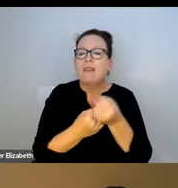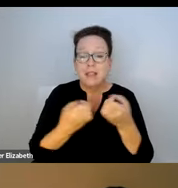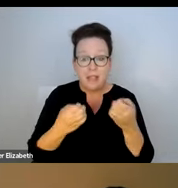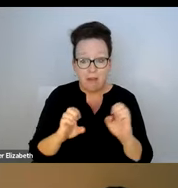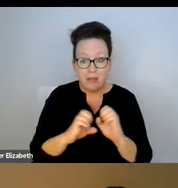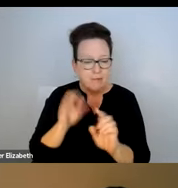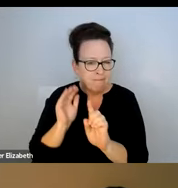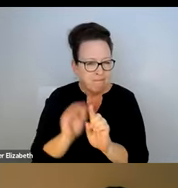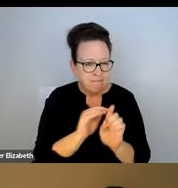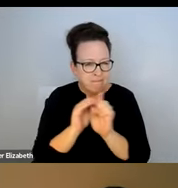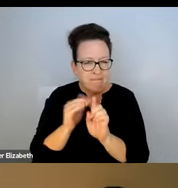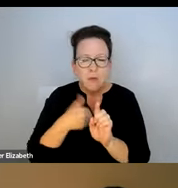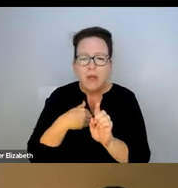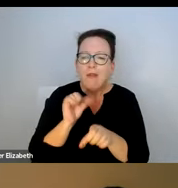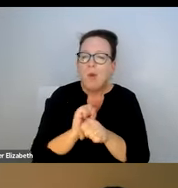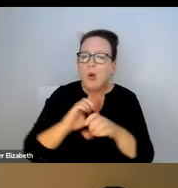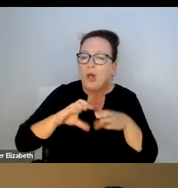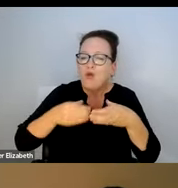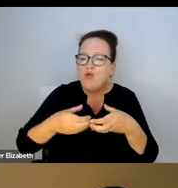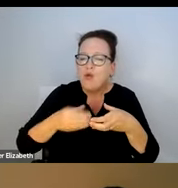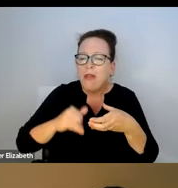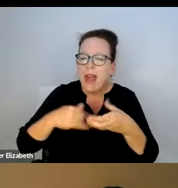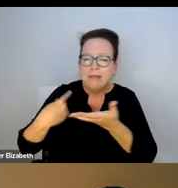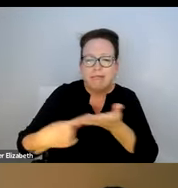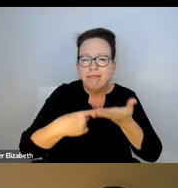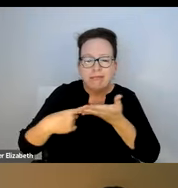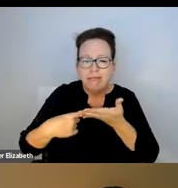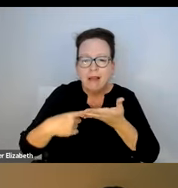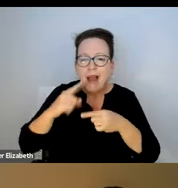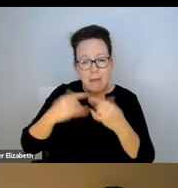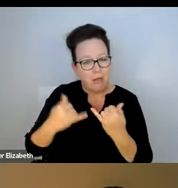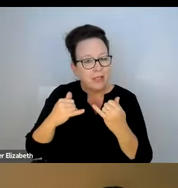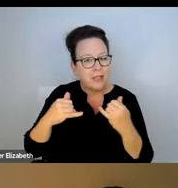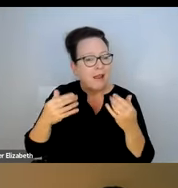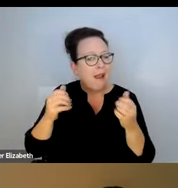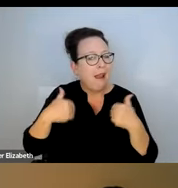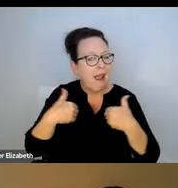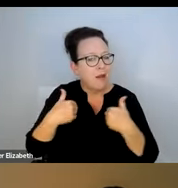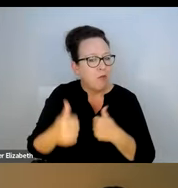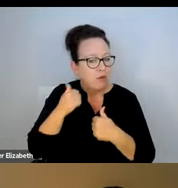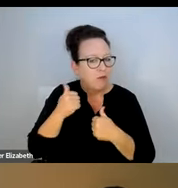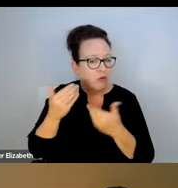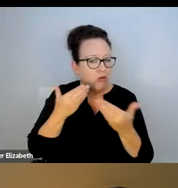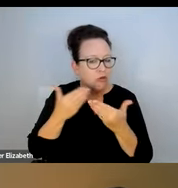MEETINGS AND ADVOCACY EFFORTS. AS A REMINDER, THERE'S A WORKING GROUP THAT MEETS ON THIS